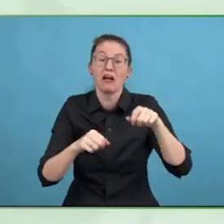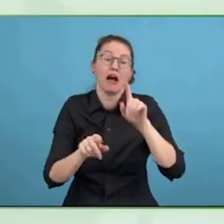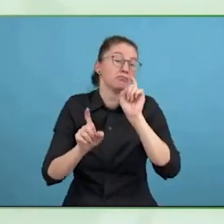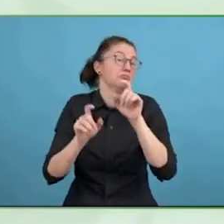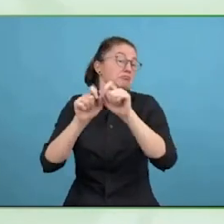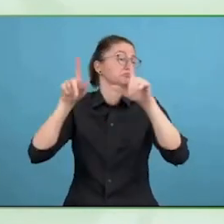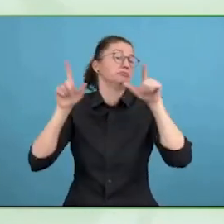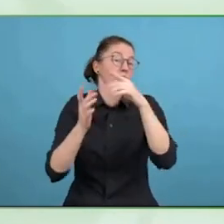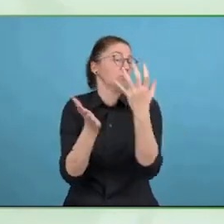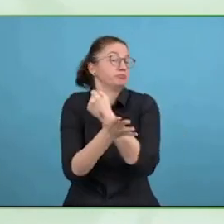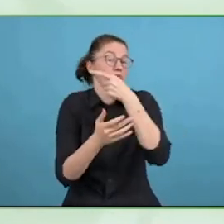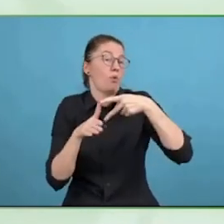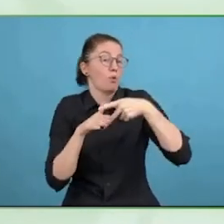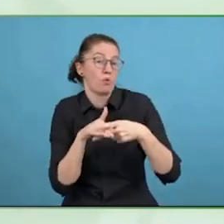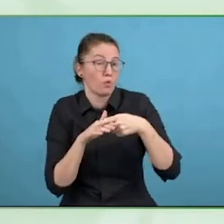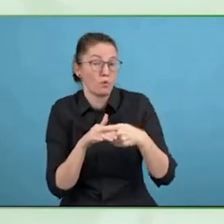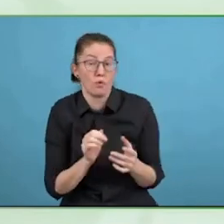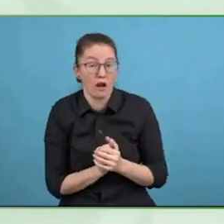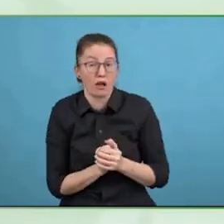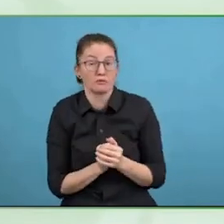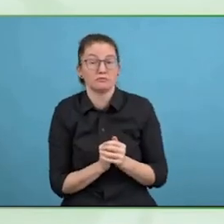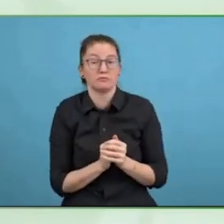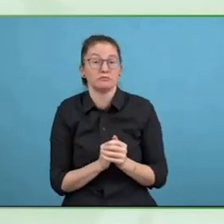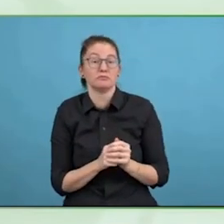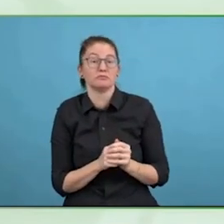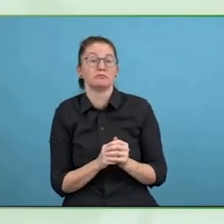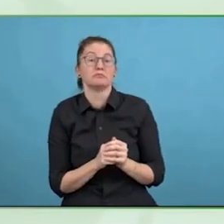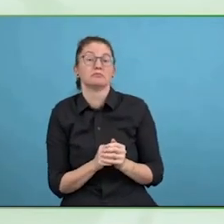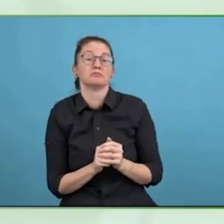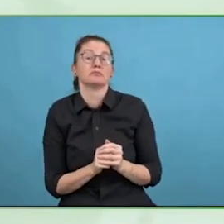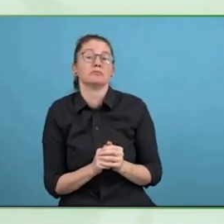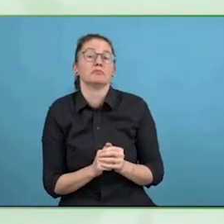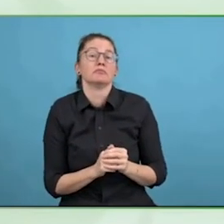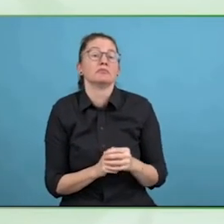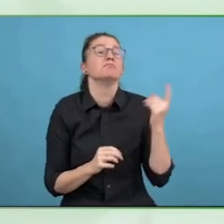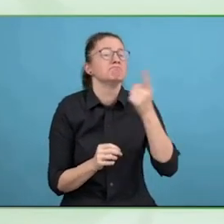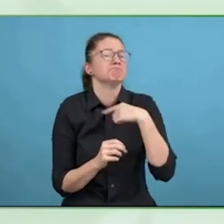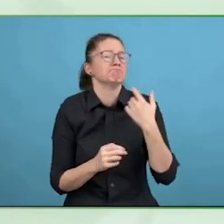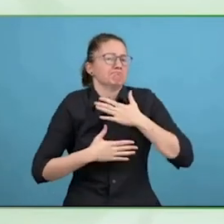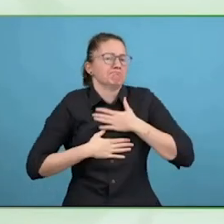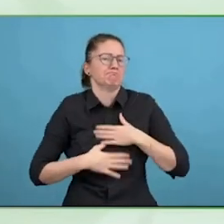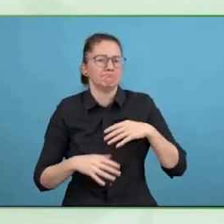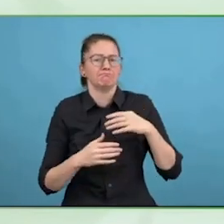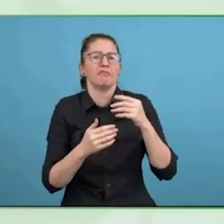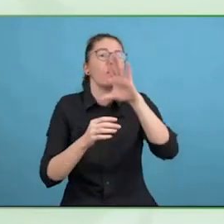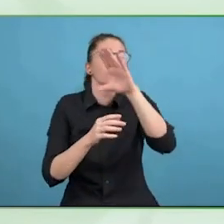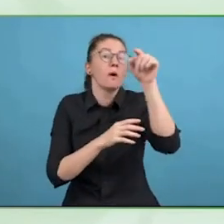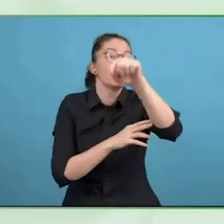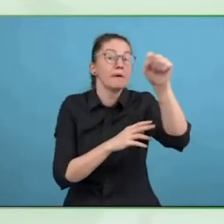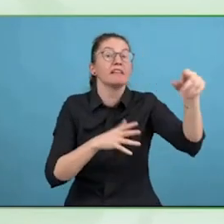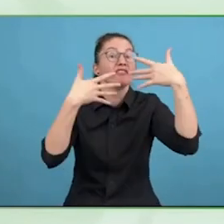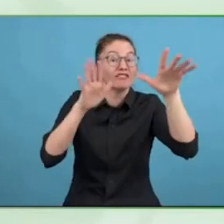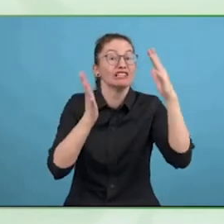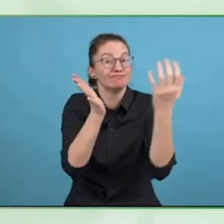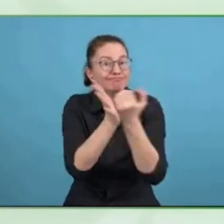than other tools that are around. I would like to stress to particular strengths.